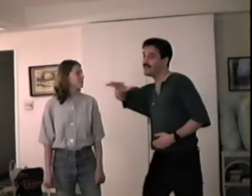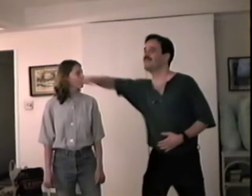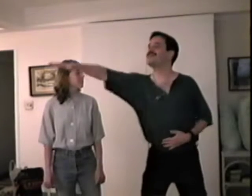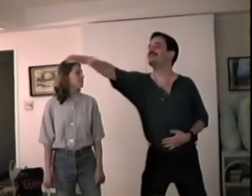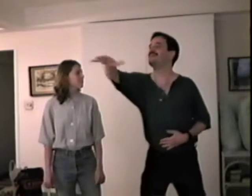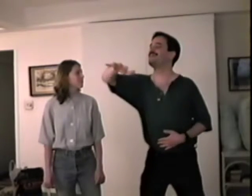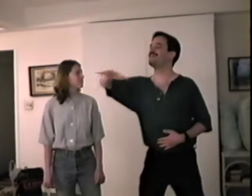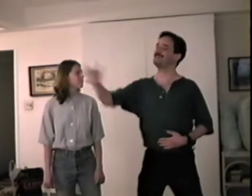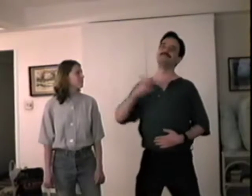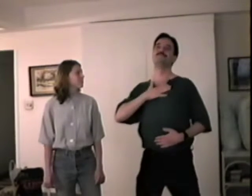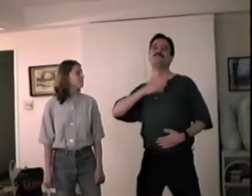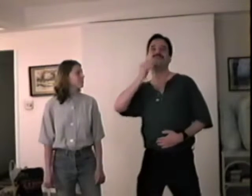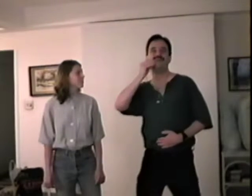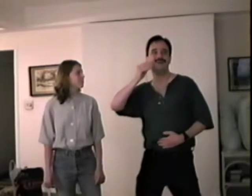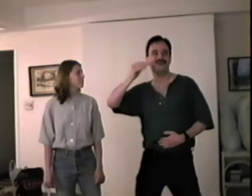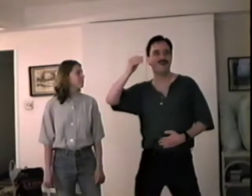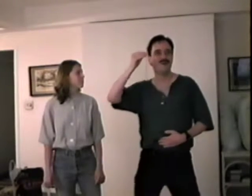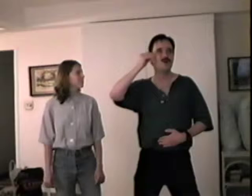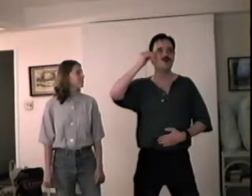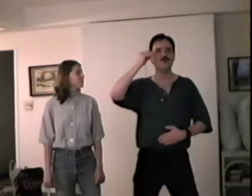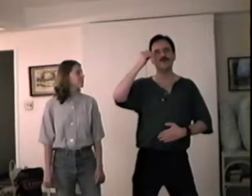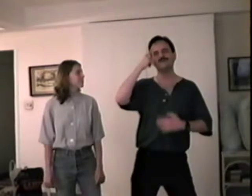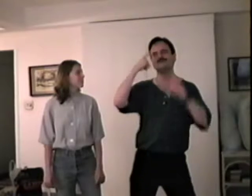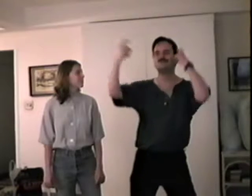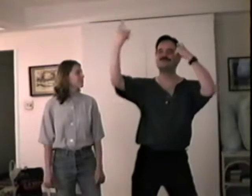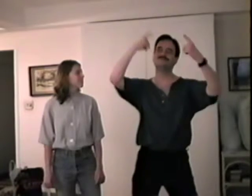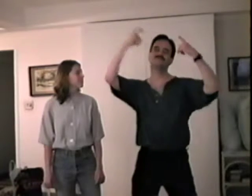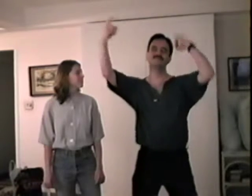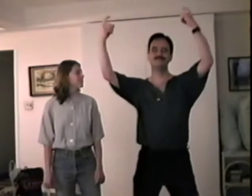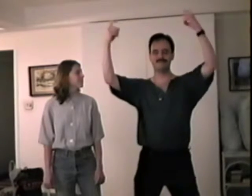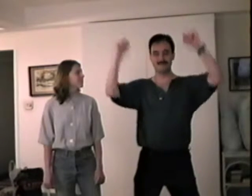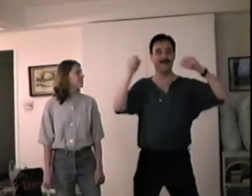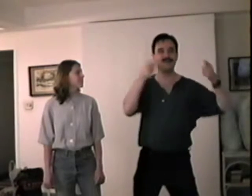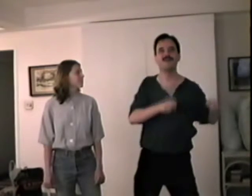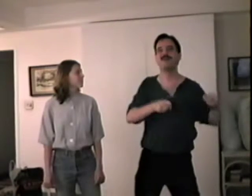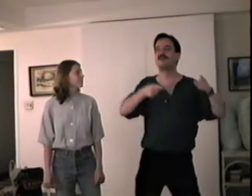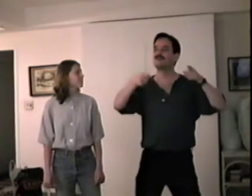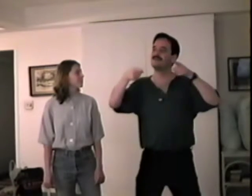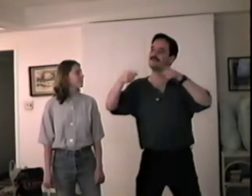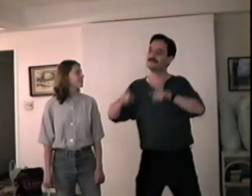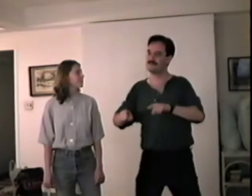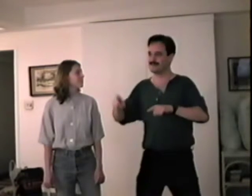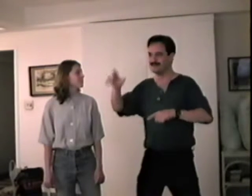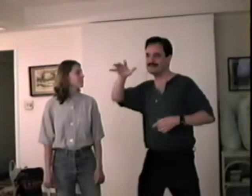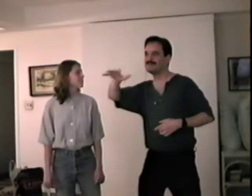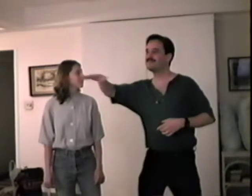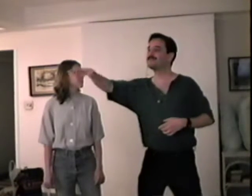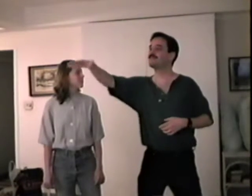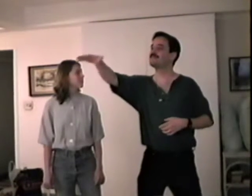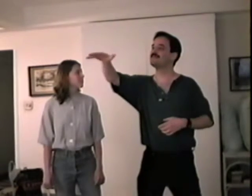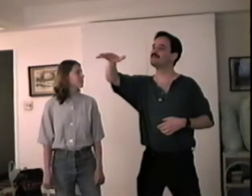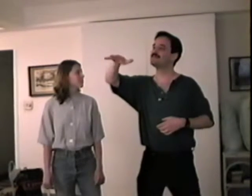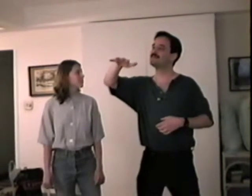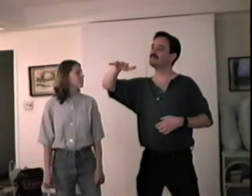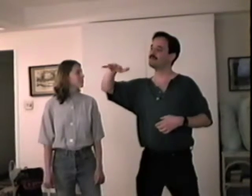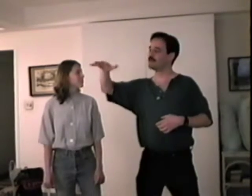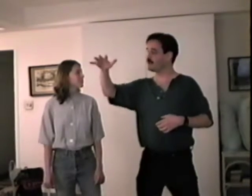And that's my home where dreams are born, And time is never planned.